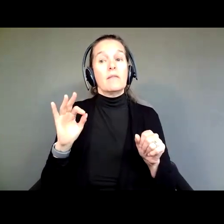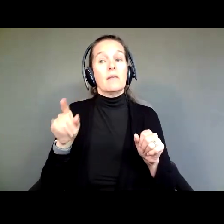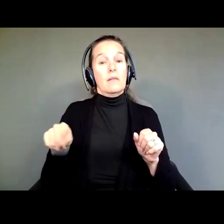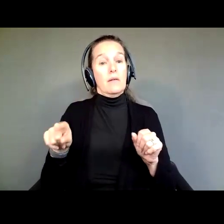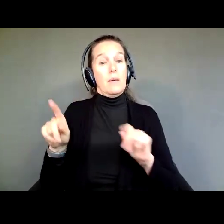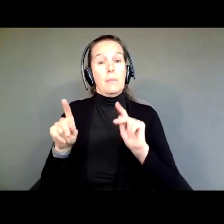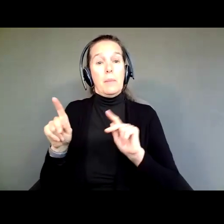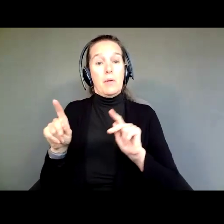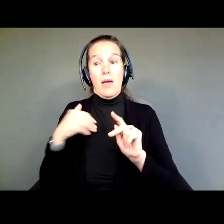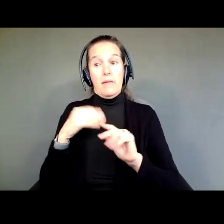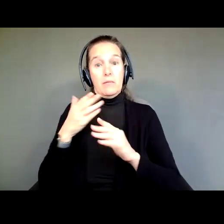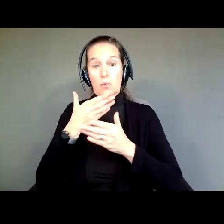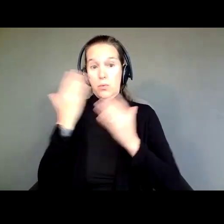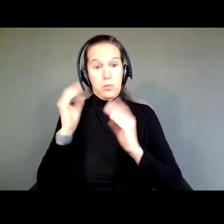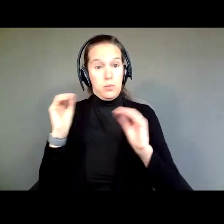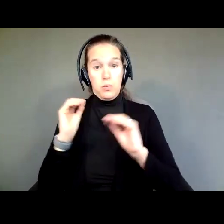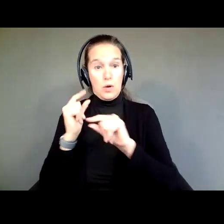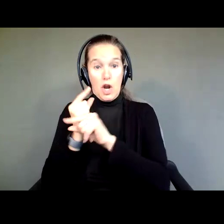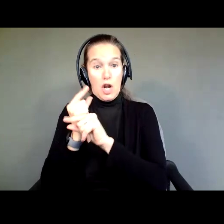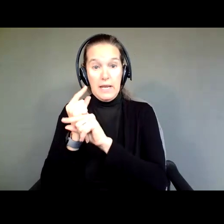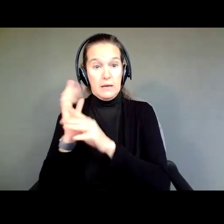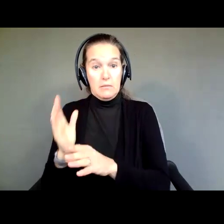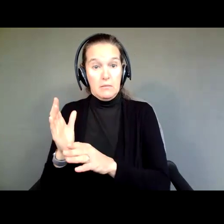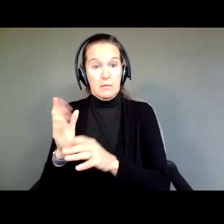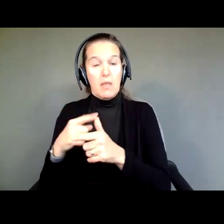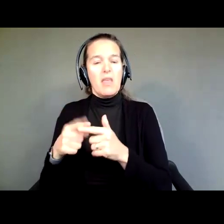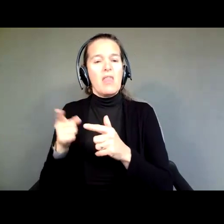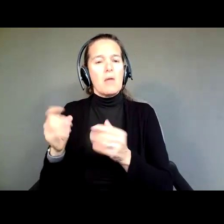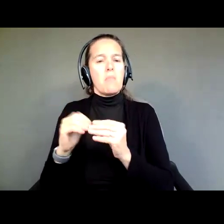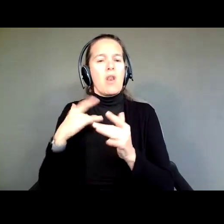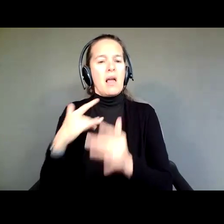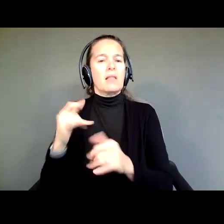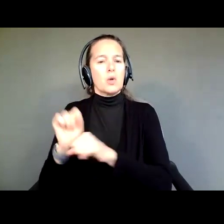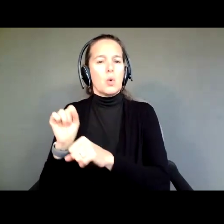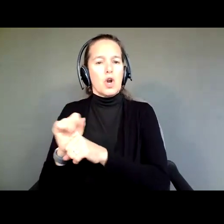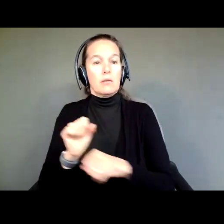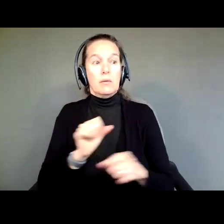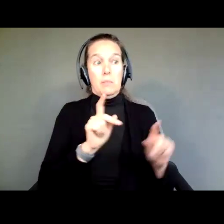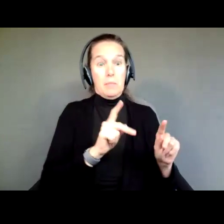have guardians across the country are more likely to work than people who do have guardians;